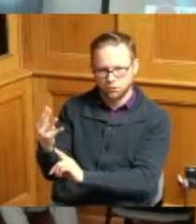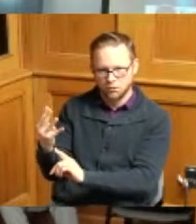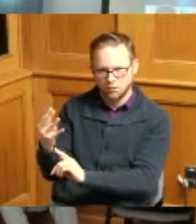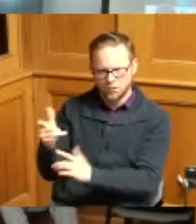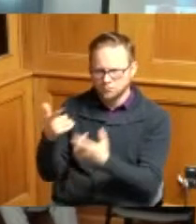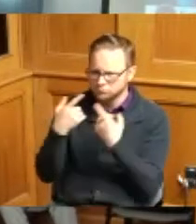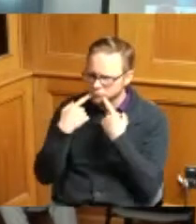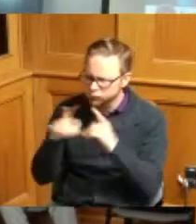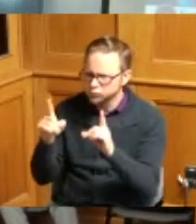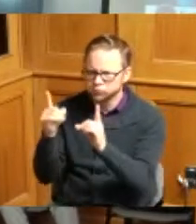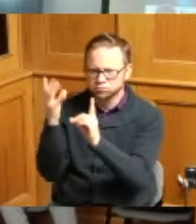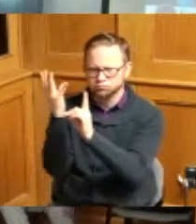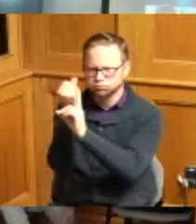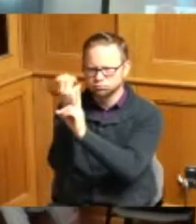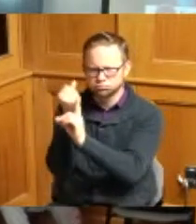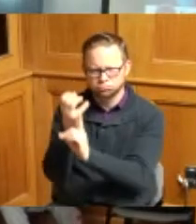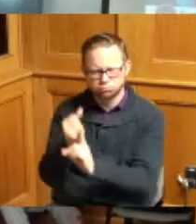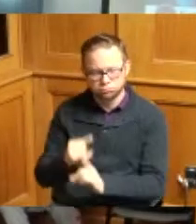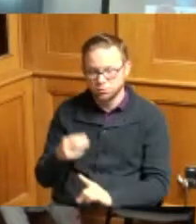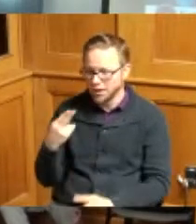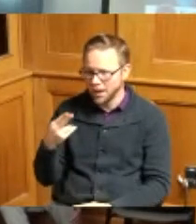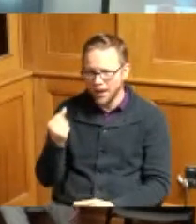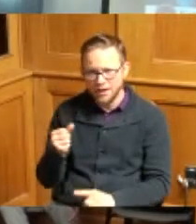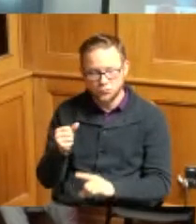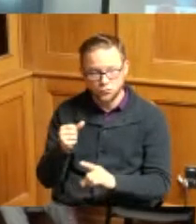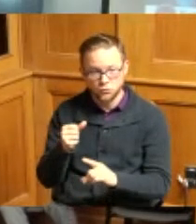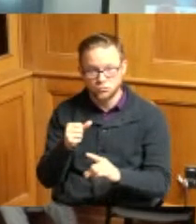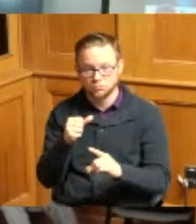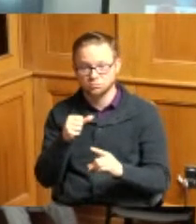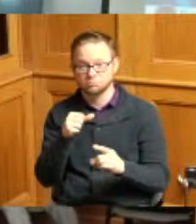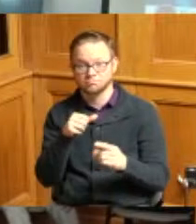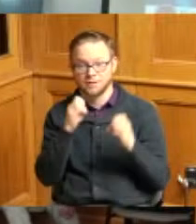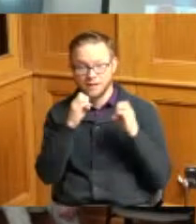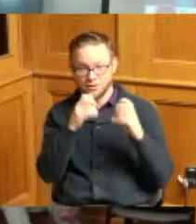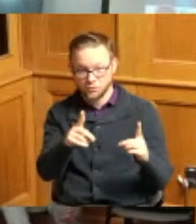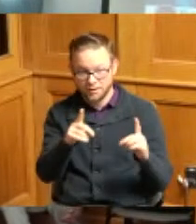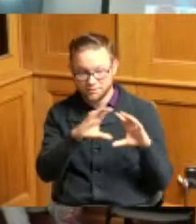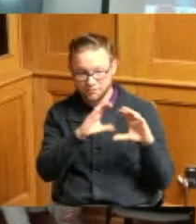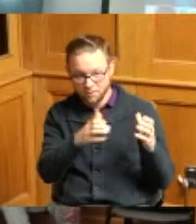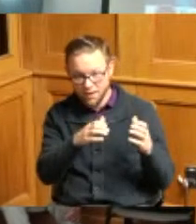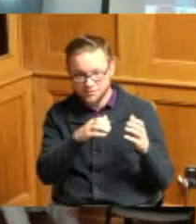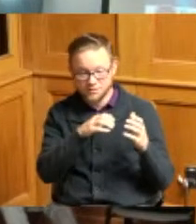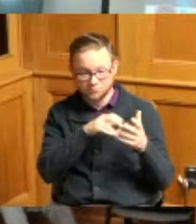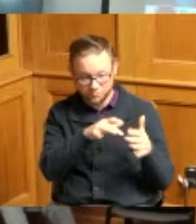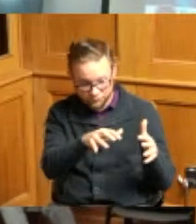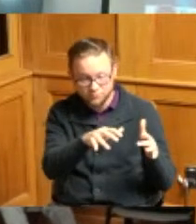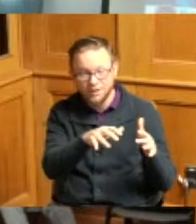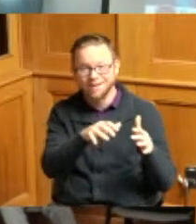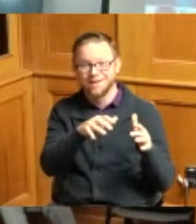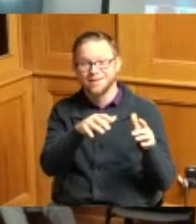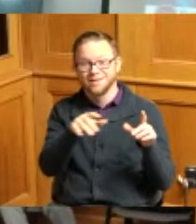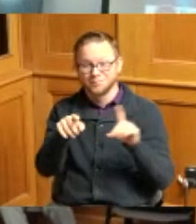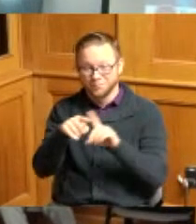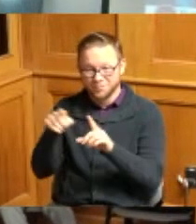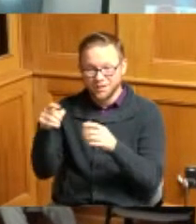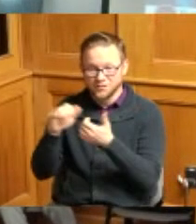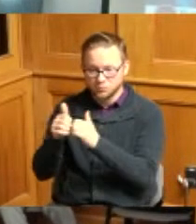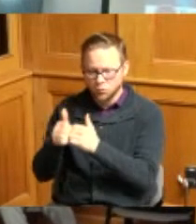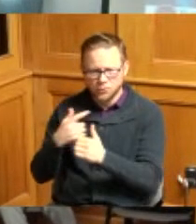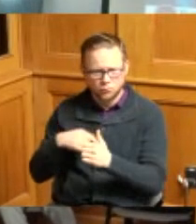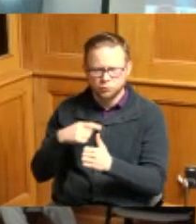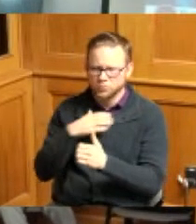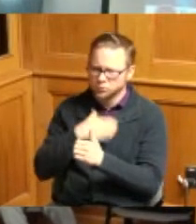success in high school scholastics and sports and we wish him much success in his future endeavors